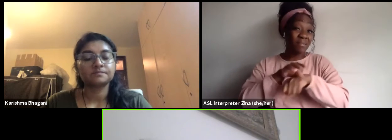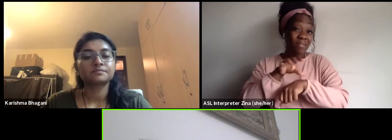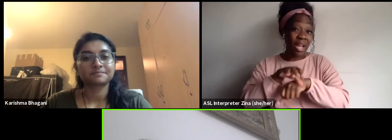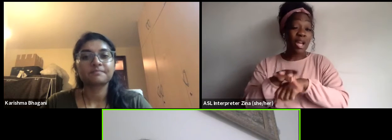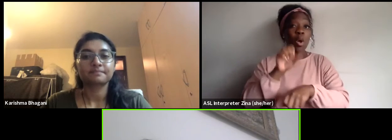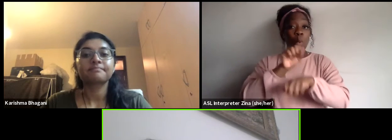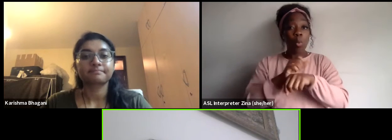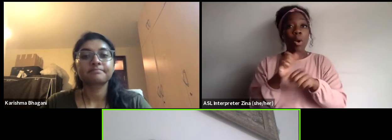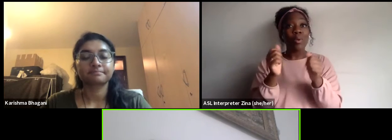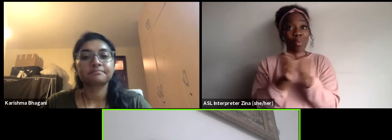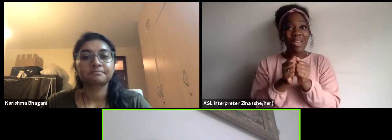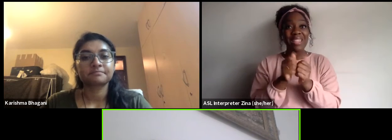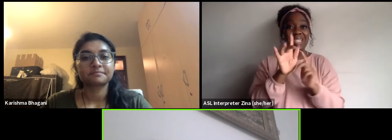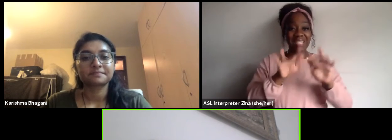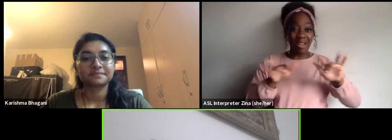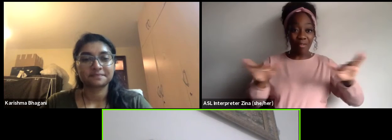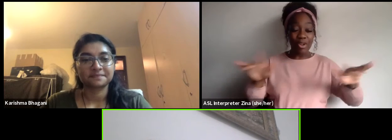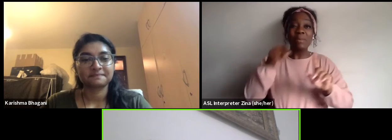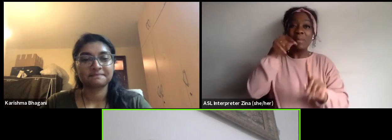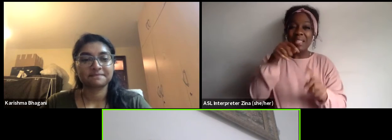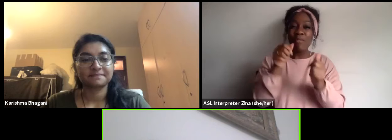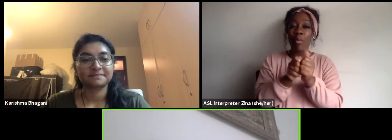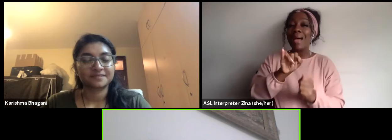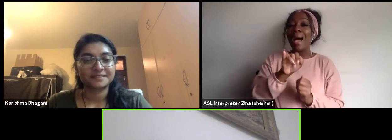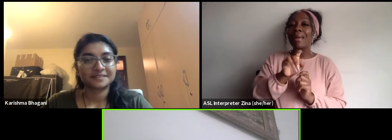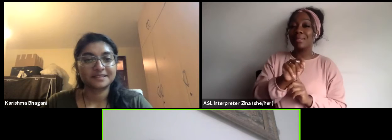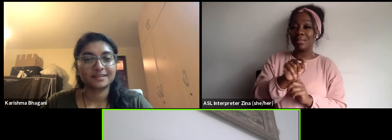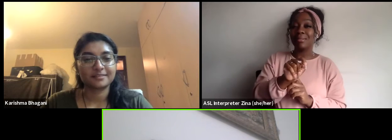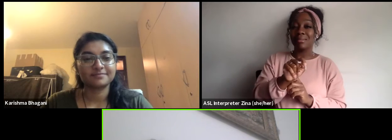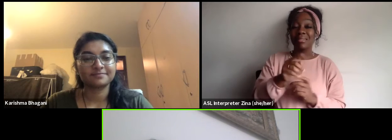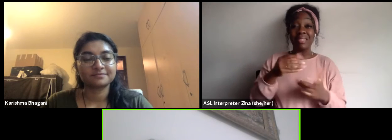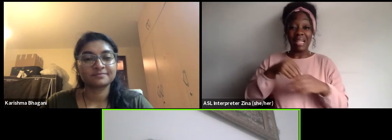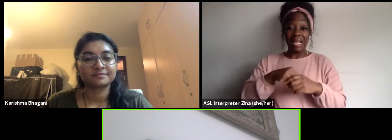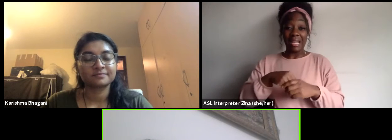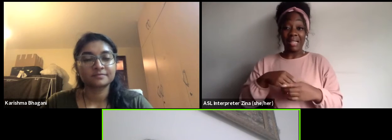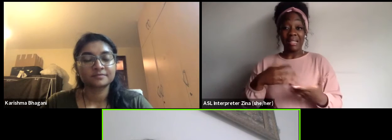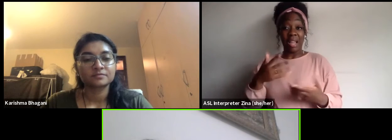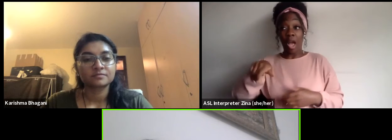it's not yet that strong income stream intellectual property